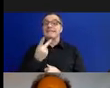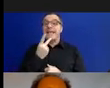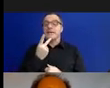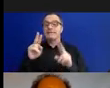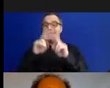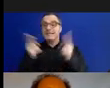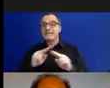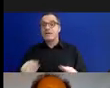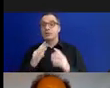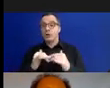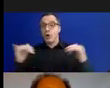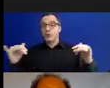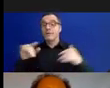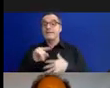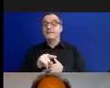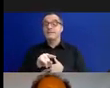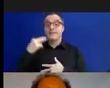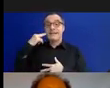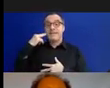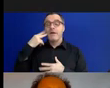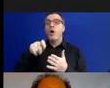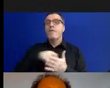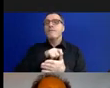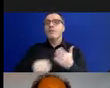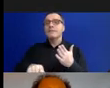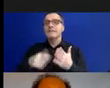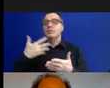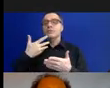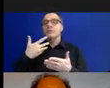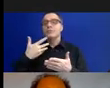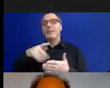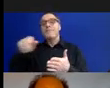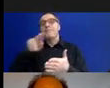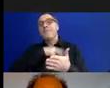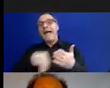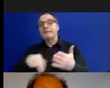Deaf (Milan, 1880) voted to ban sign languages from Deaf education, in favour of speaking,